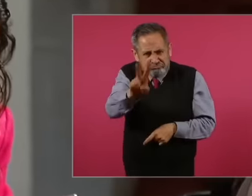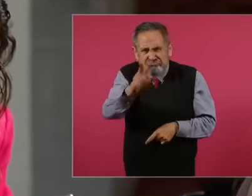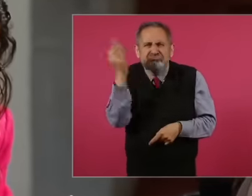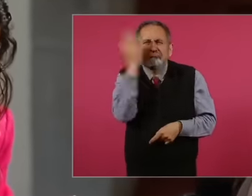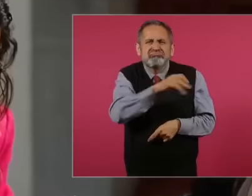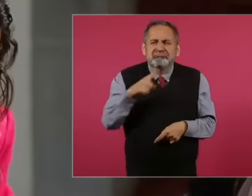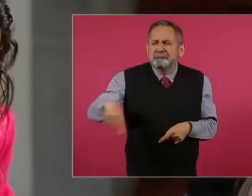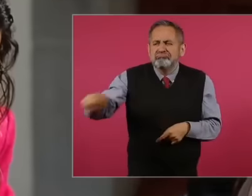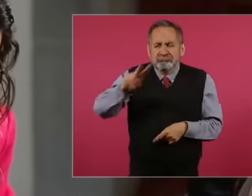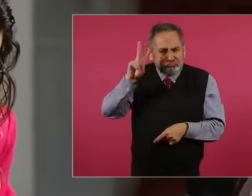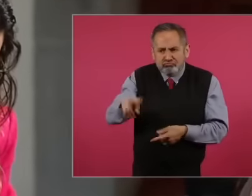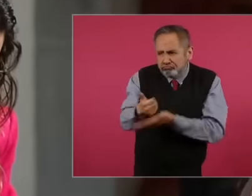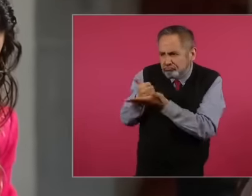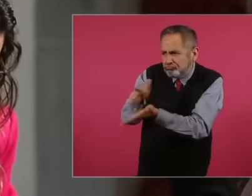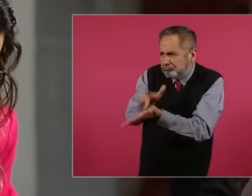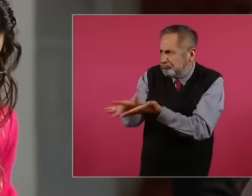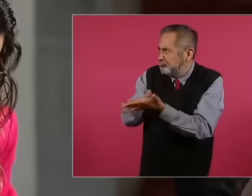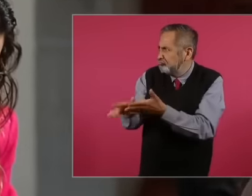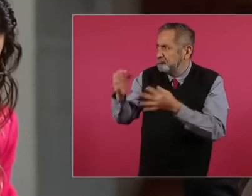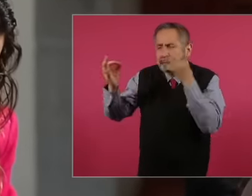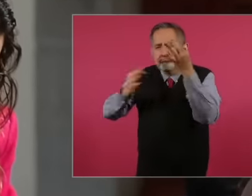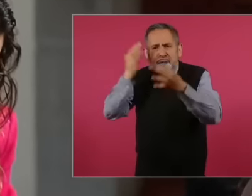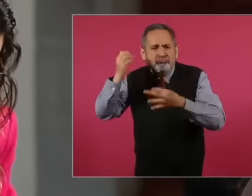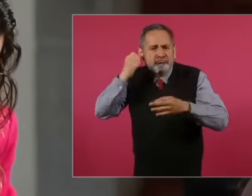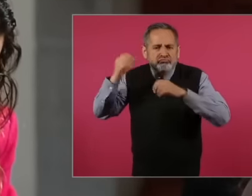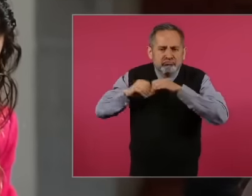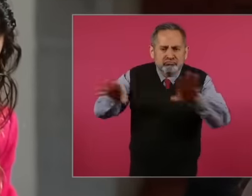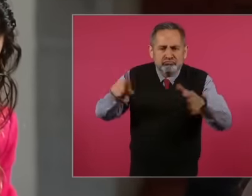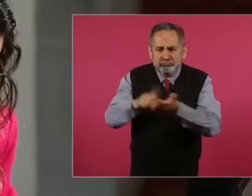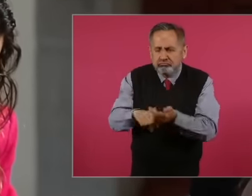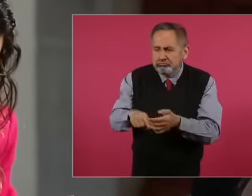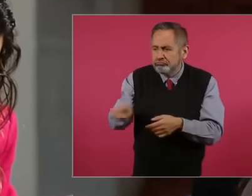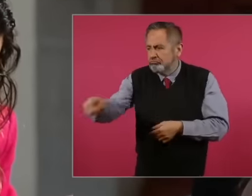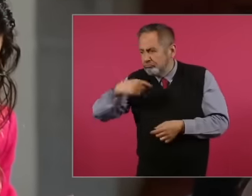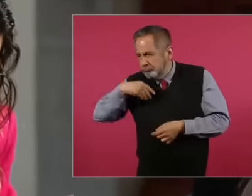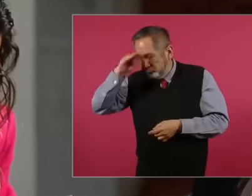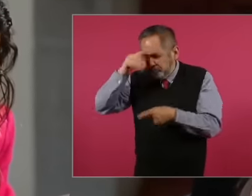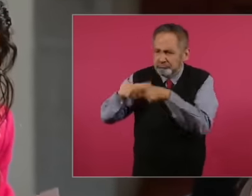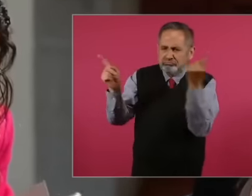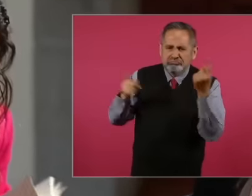that the right to dissent is allowed to be given the right to freedom